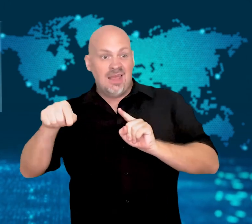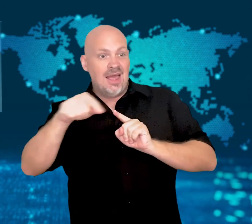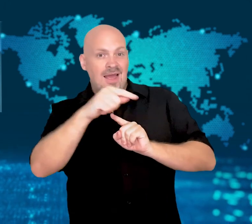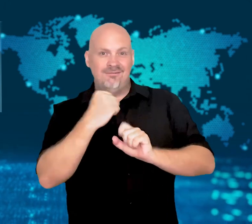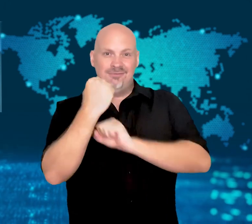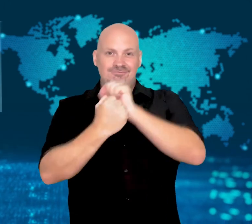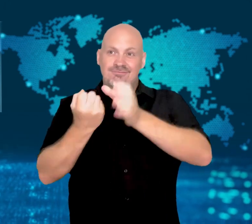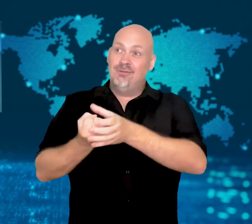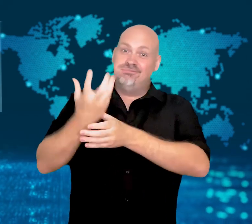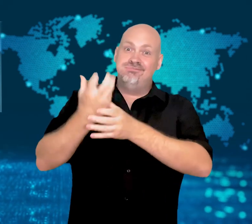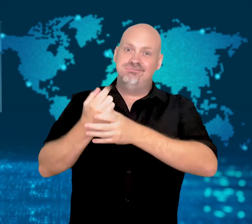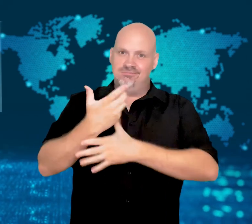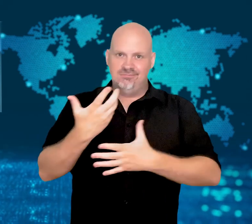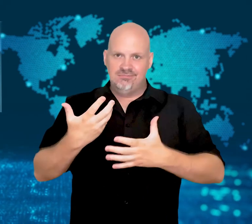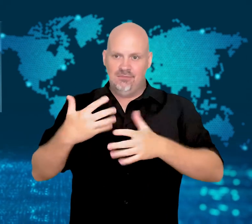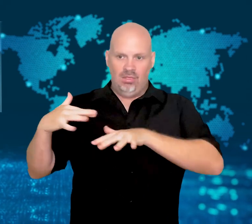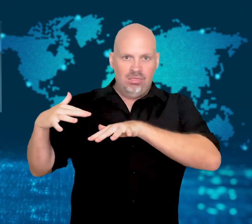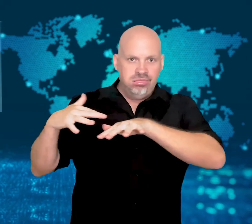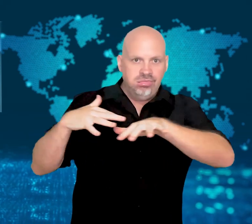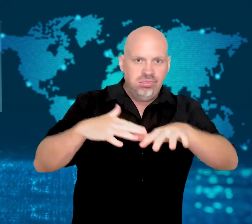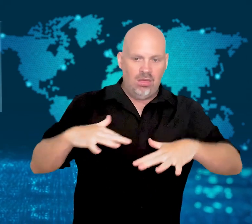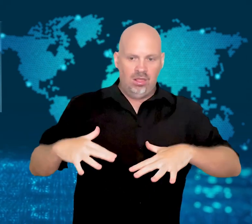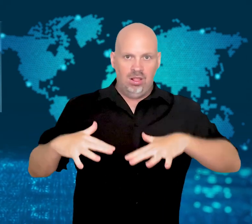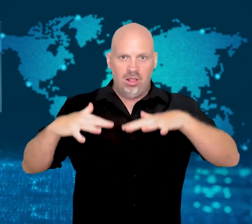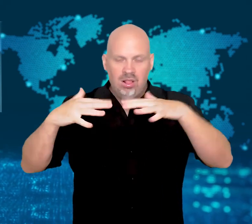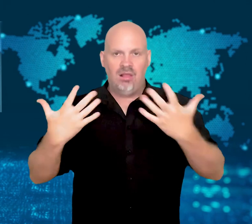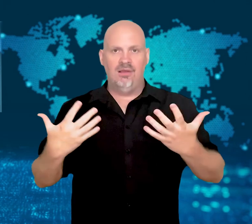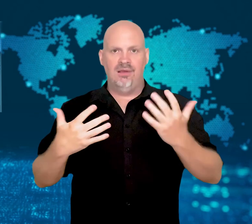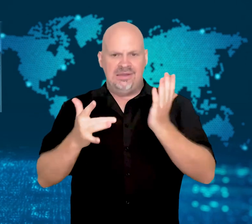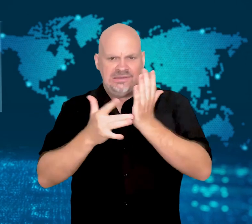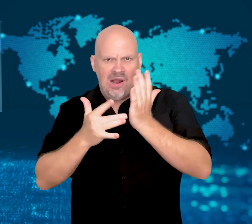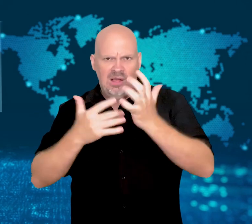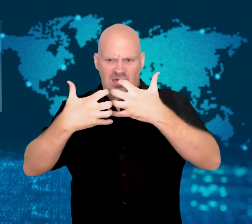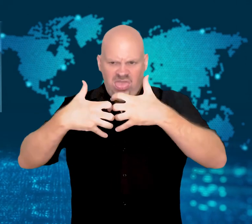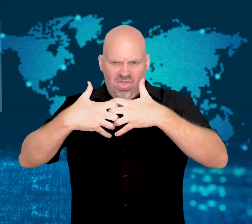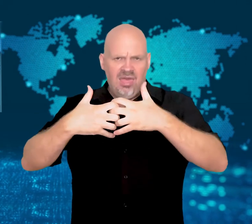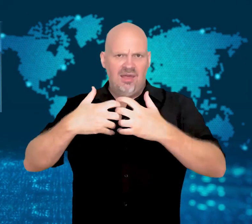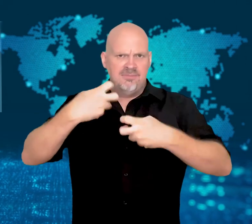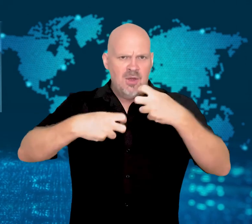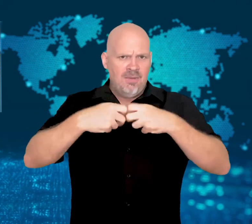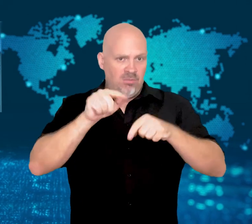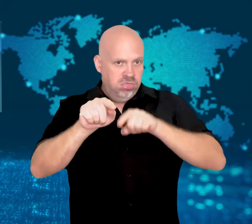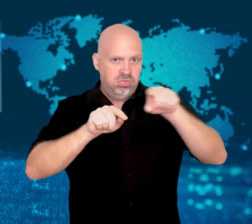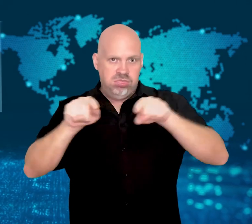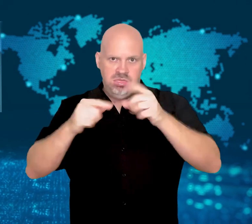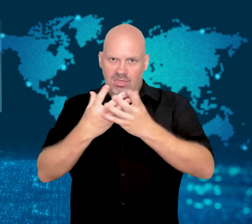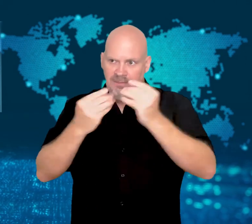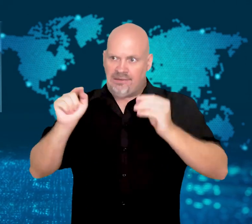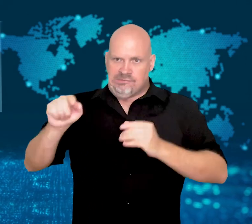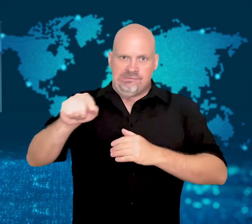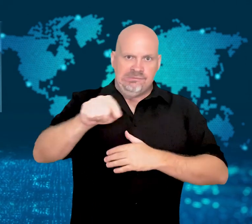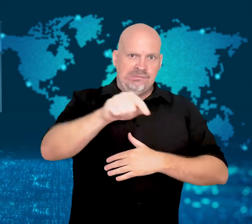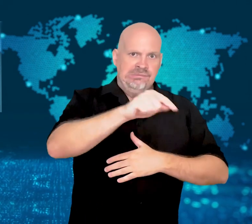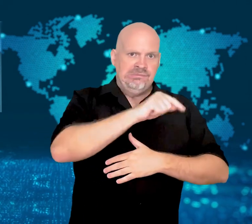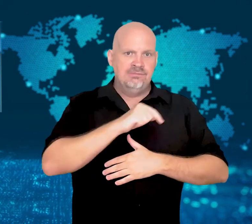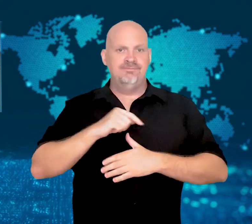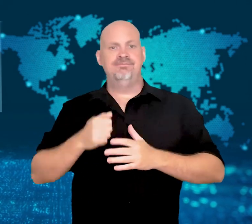some because of required maintenance.